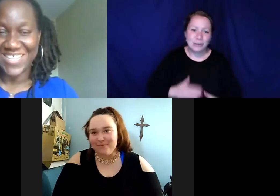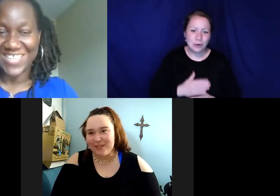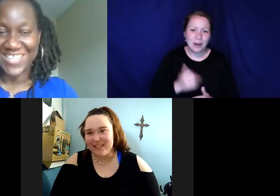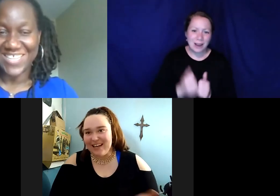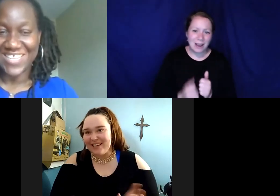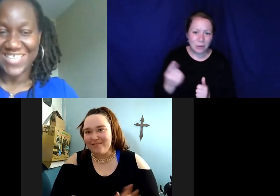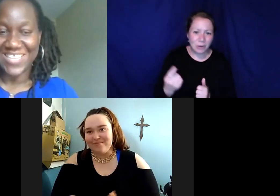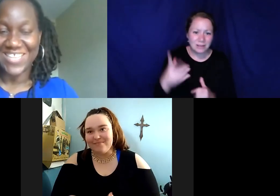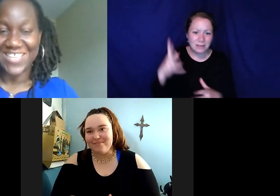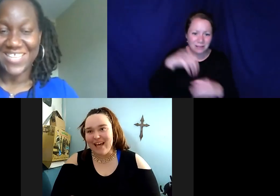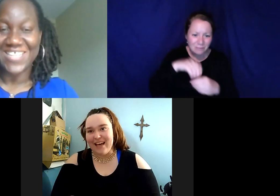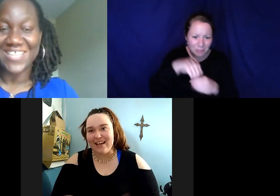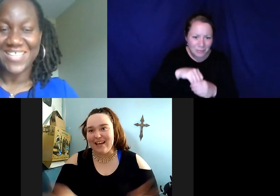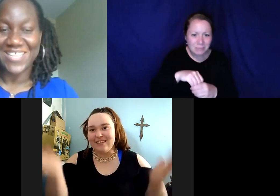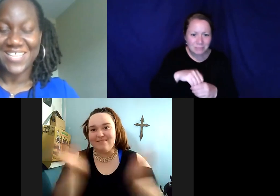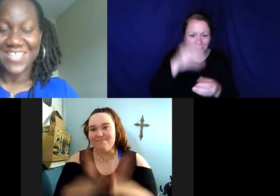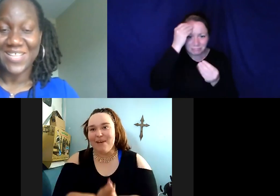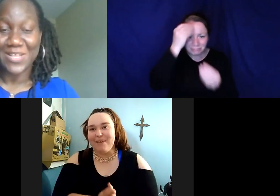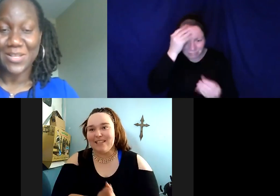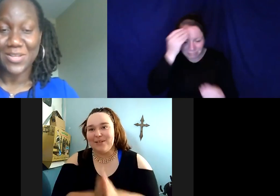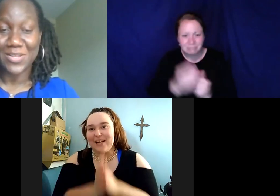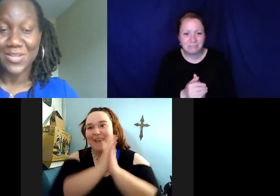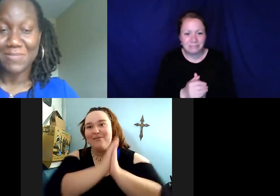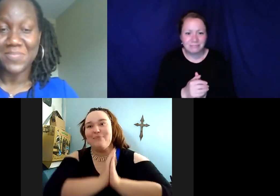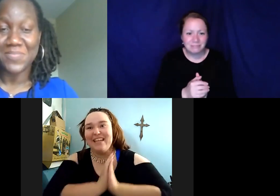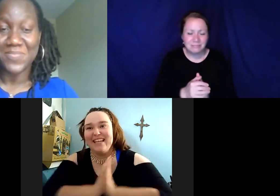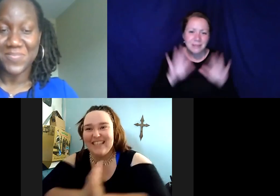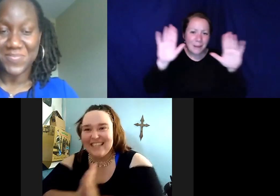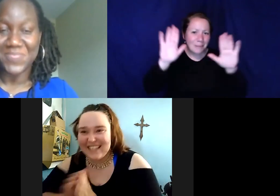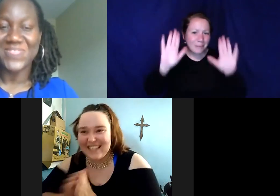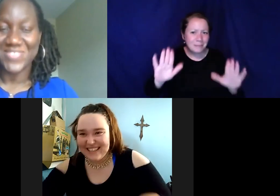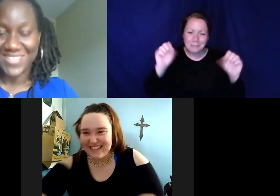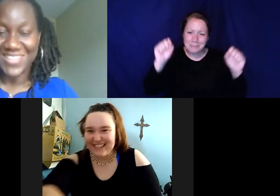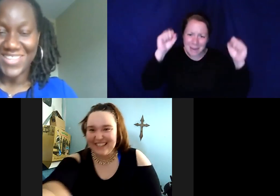one we have had so far.